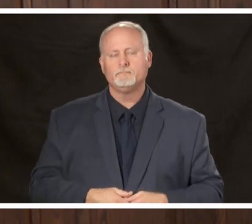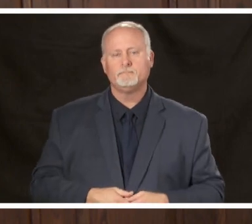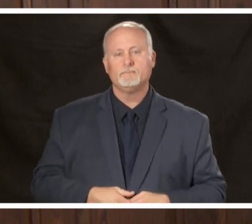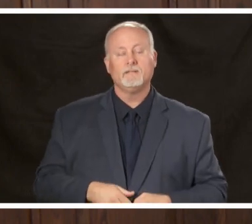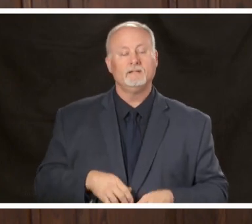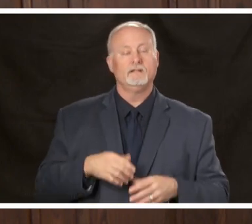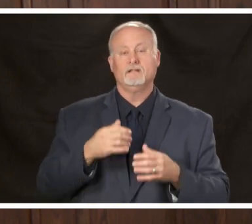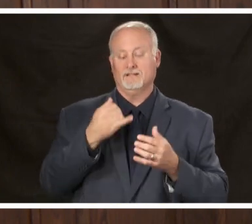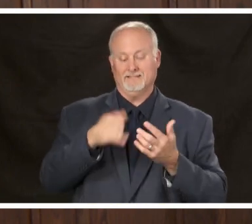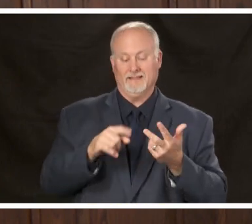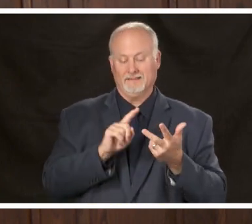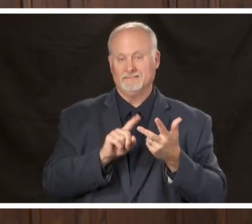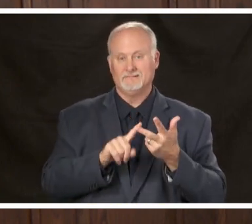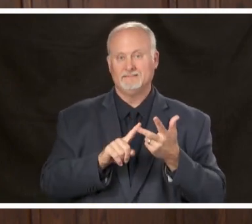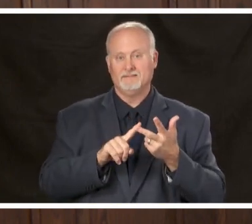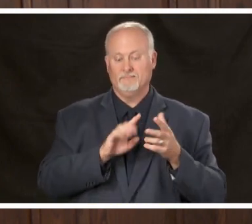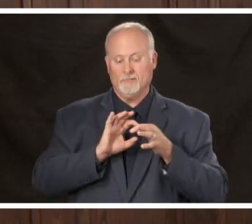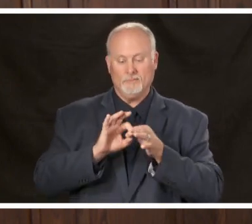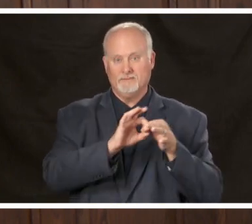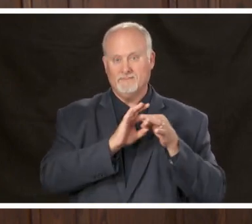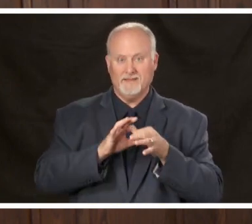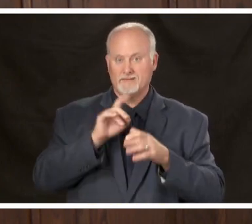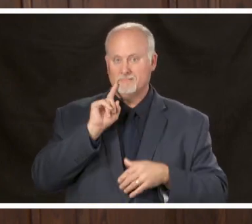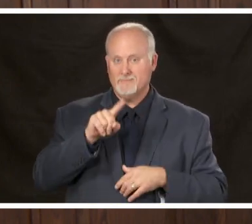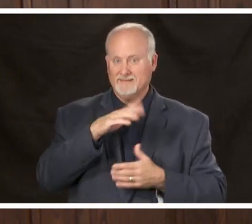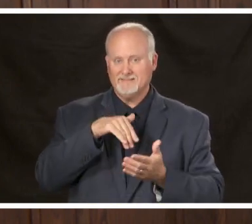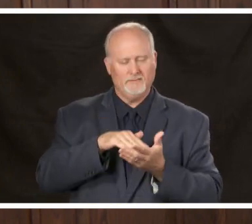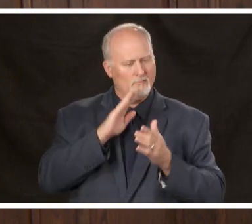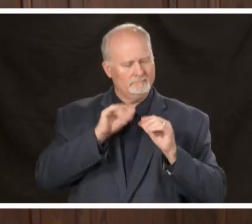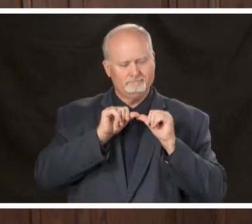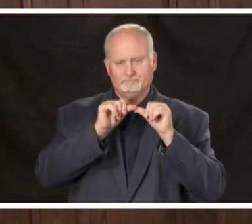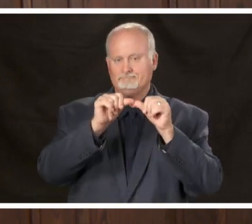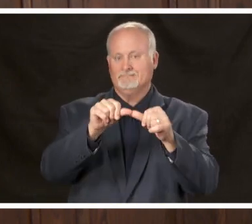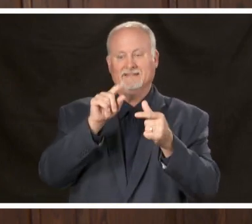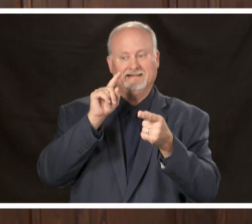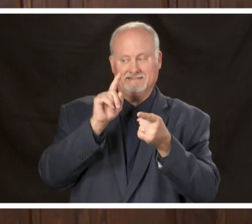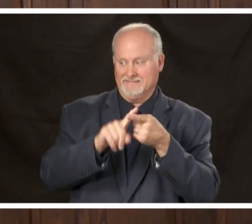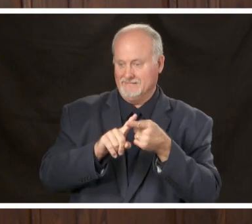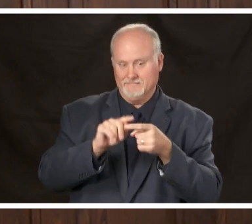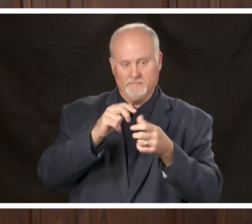unified command will continue to operate until the need ceases to exist exist